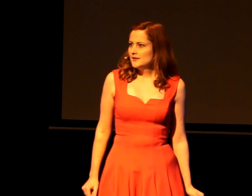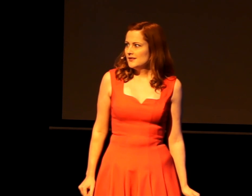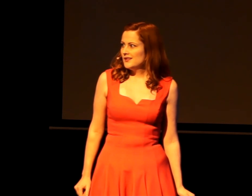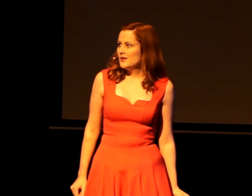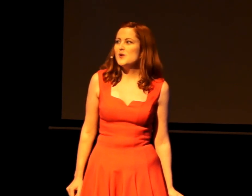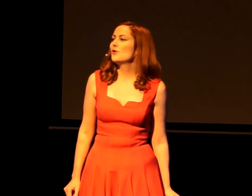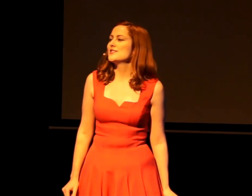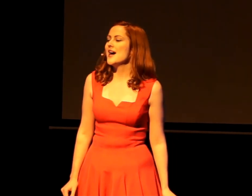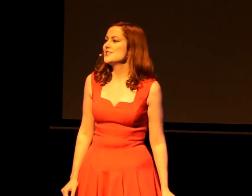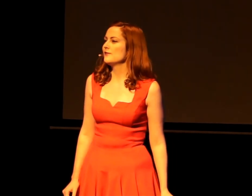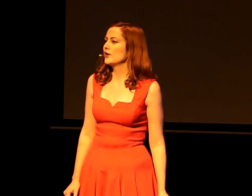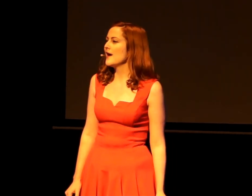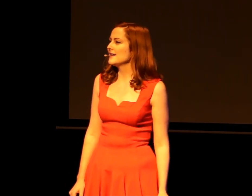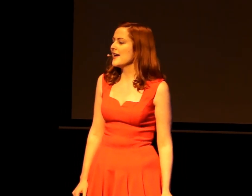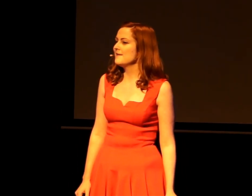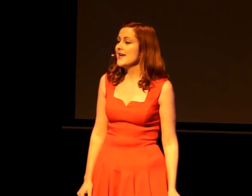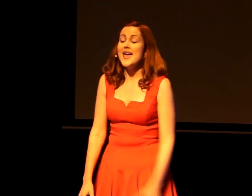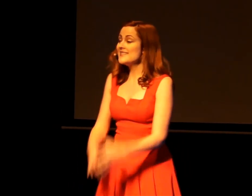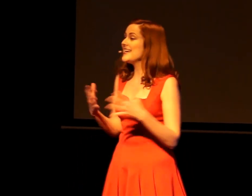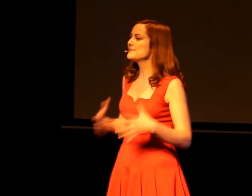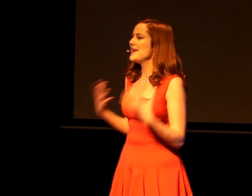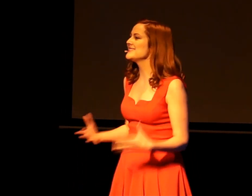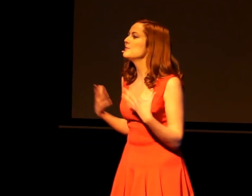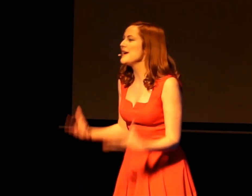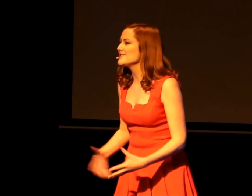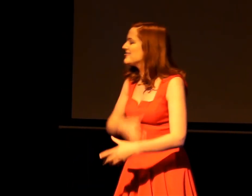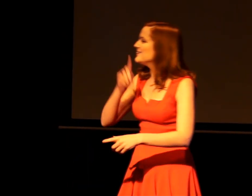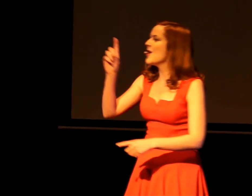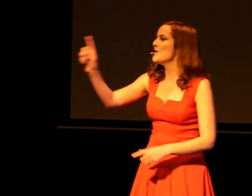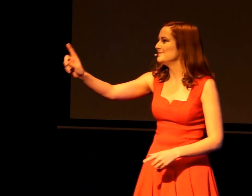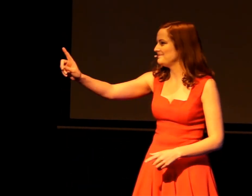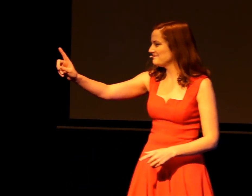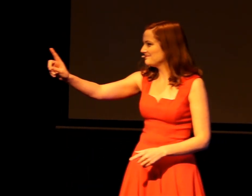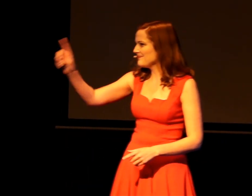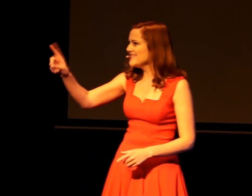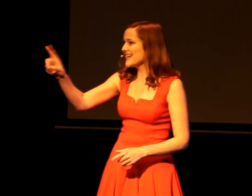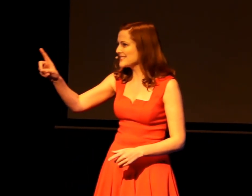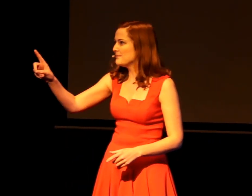We'll cross eyes over a crowded café as he explains to the waitress that, no, it's actually pronounced